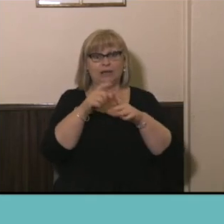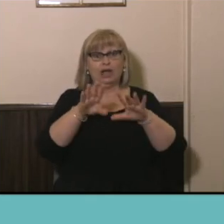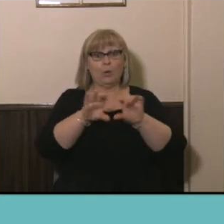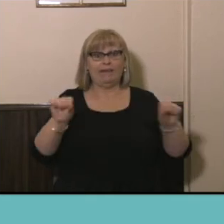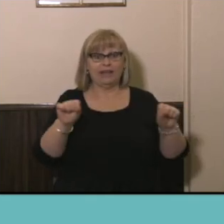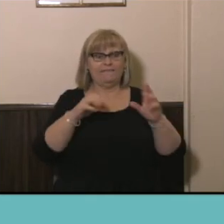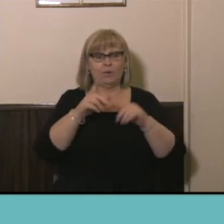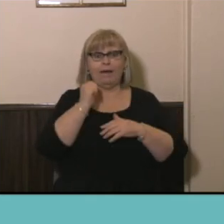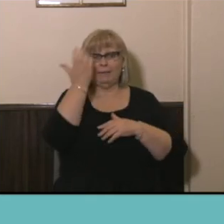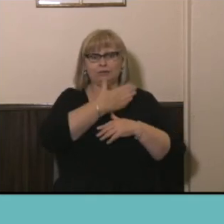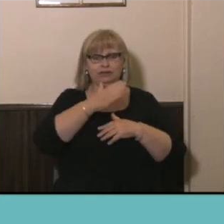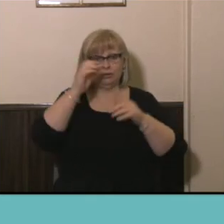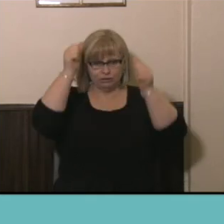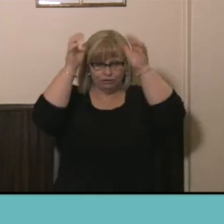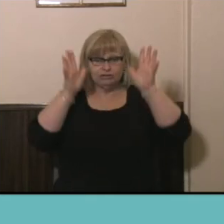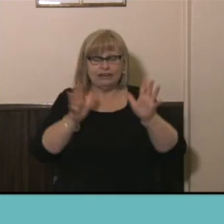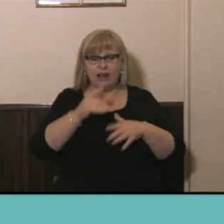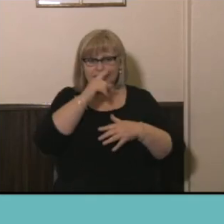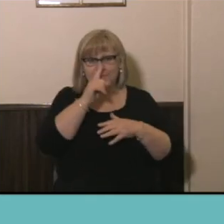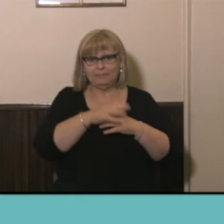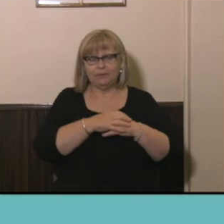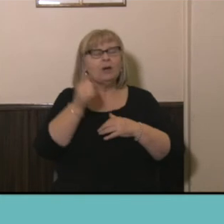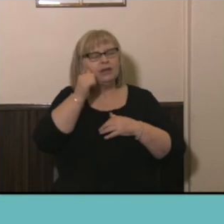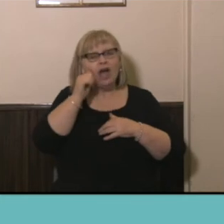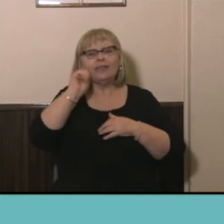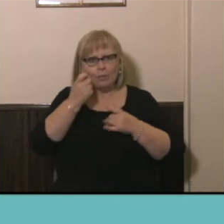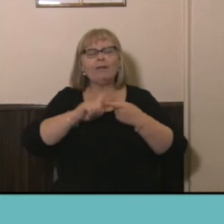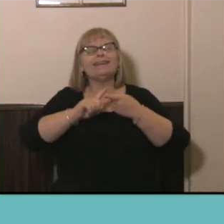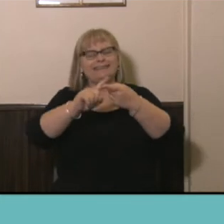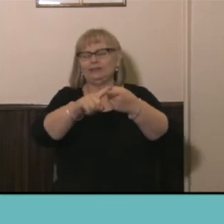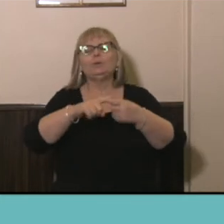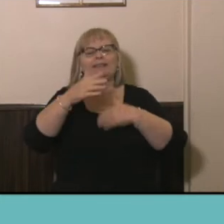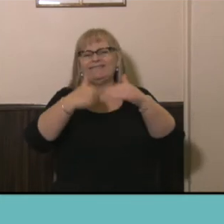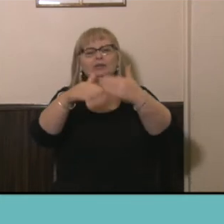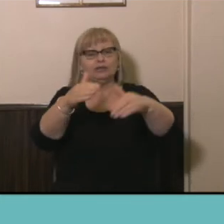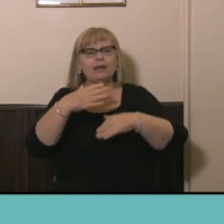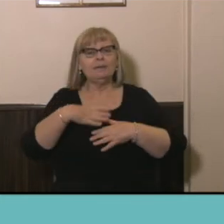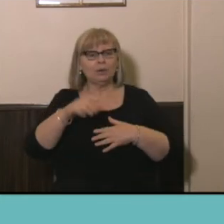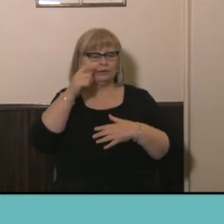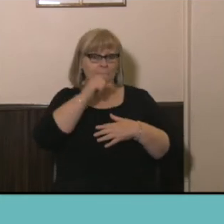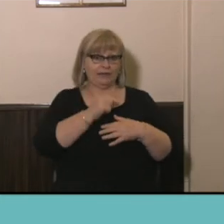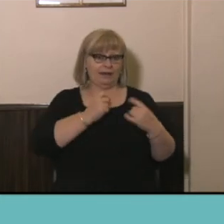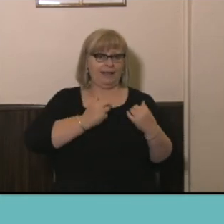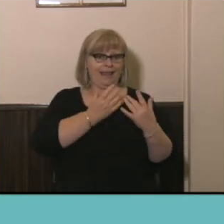and Torres Strait Islander population and we know that that's going to continue for future Censuses because we also collect the type of institution